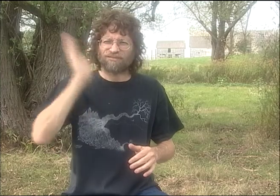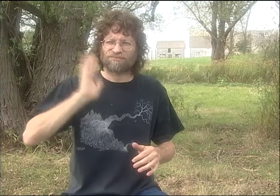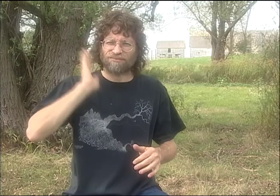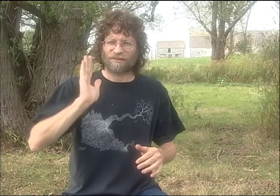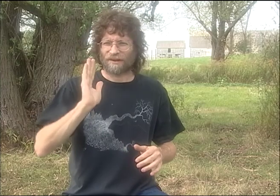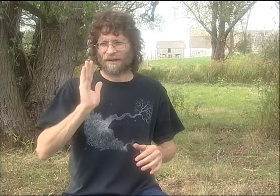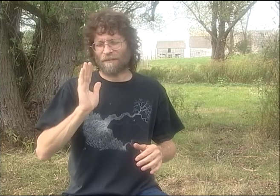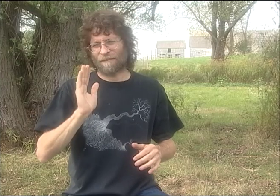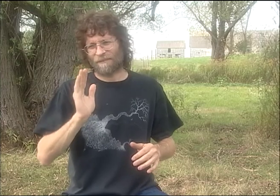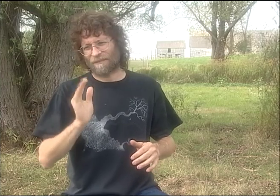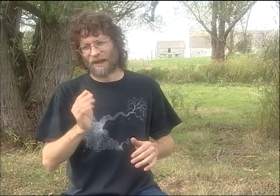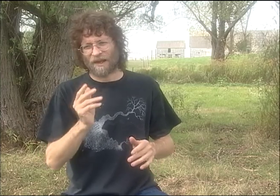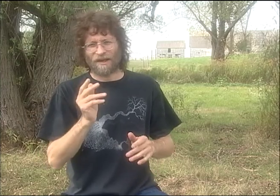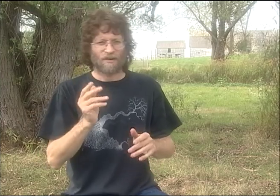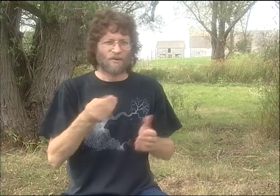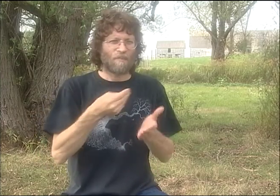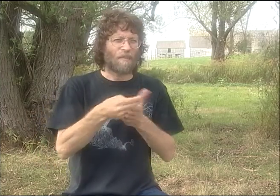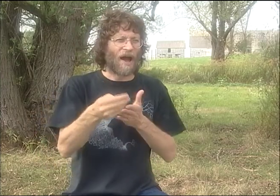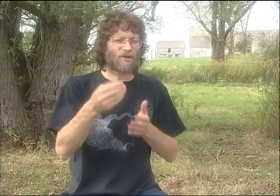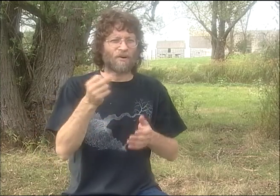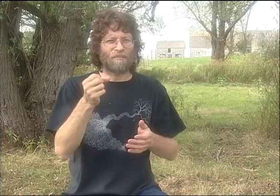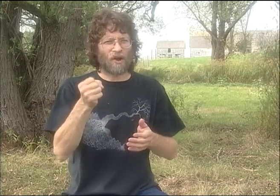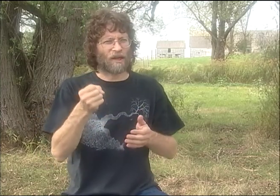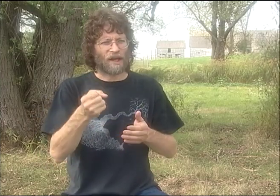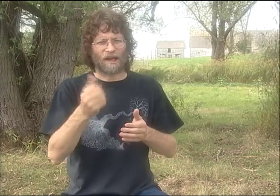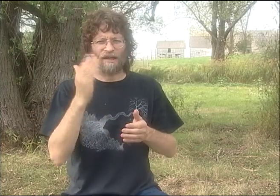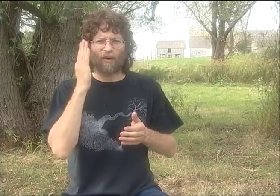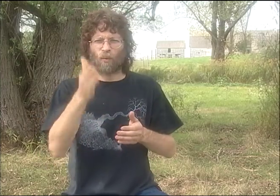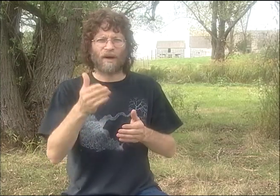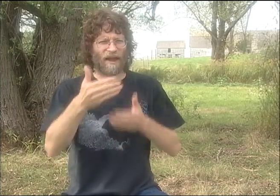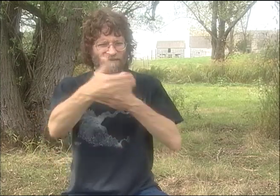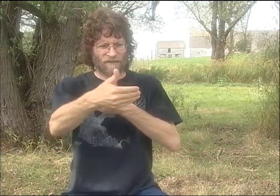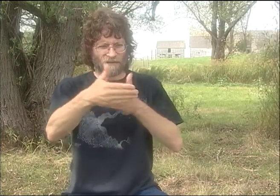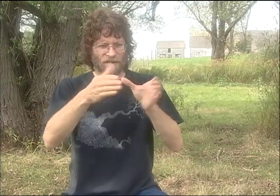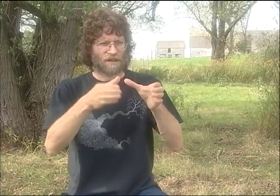SHE HAD A REALLY QUICK AND SIMPLE IDEA THAT WAS THE IMPETUS FOR IT.